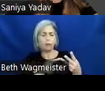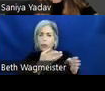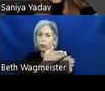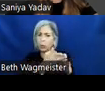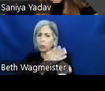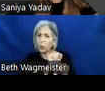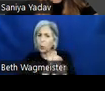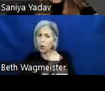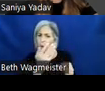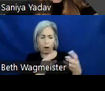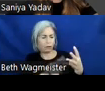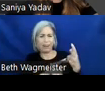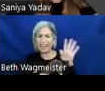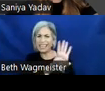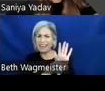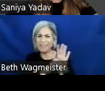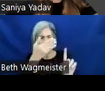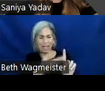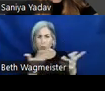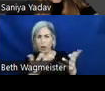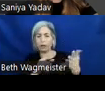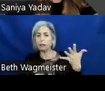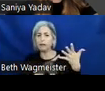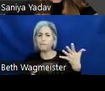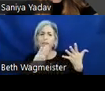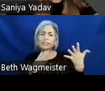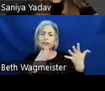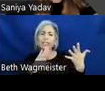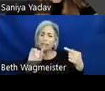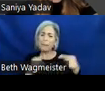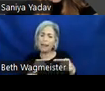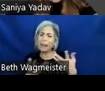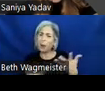what they identify as, and what their frustration and pain points may be throughout the day.